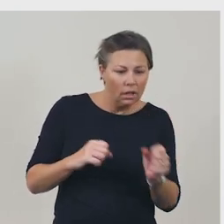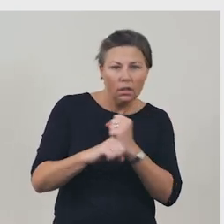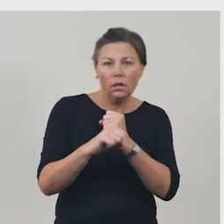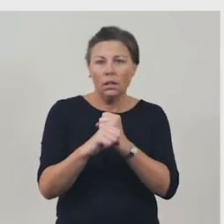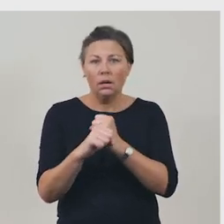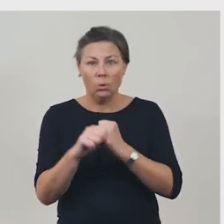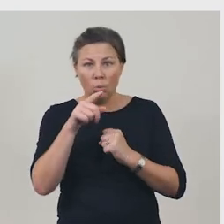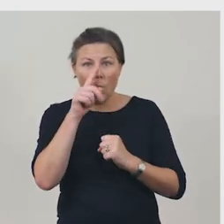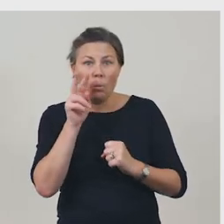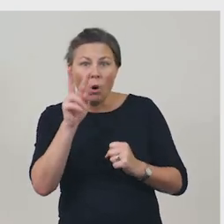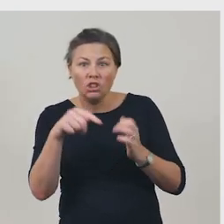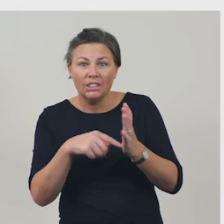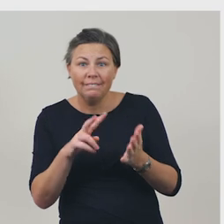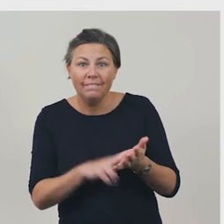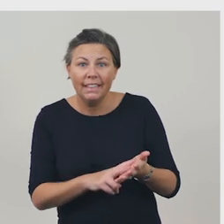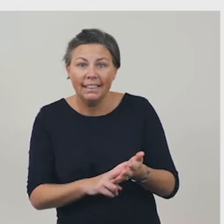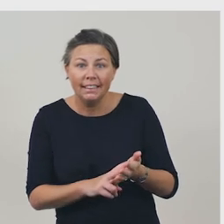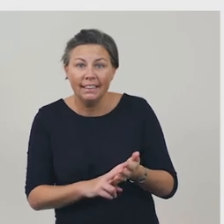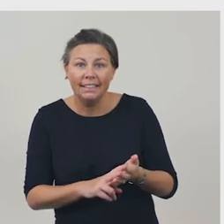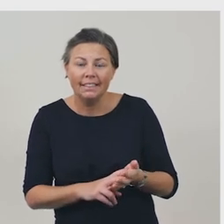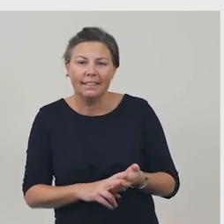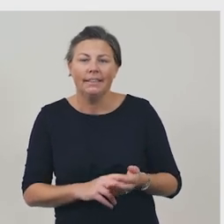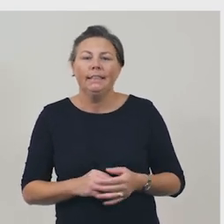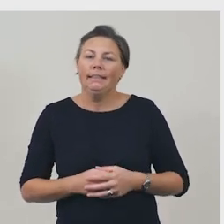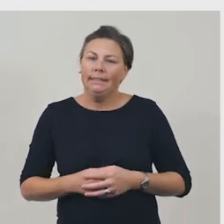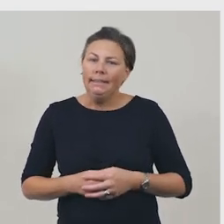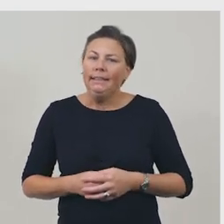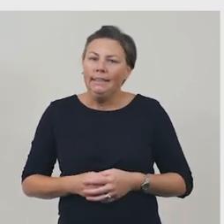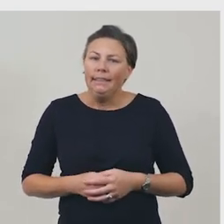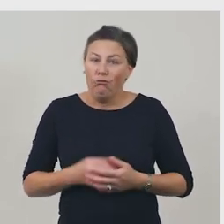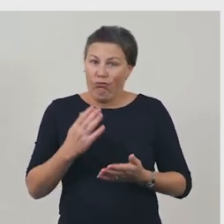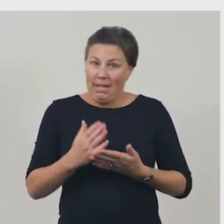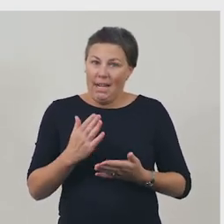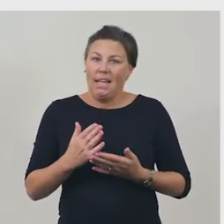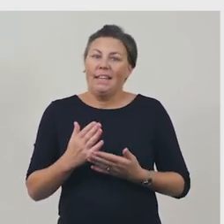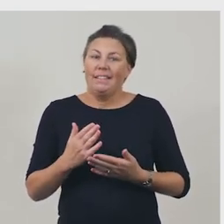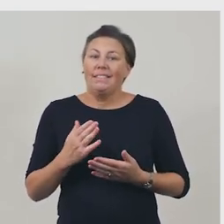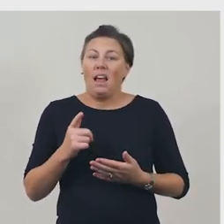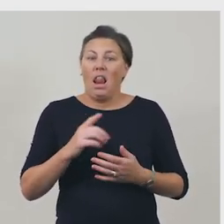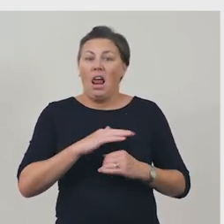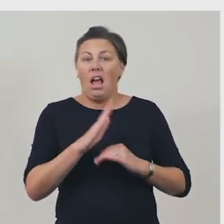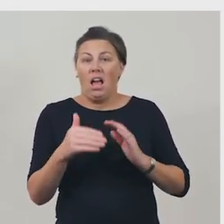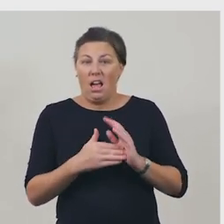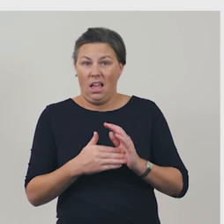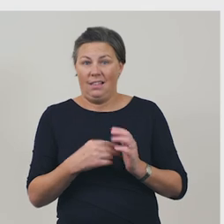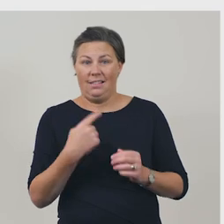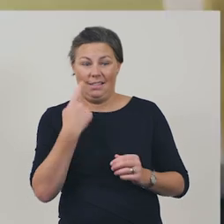The last tab is where I think the advertisers really want us to go, and that's the online shop.